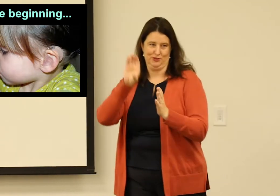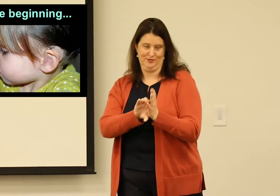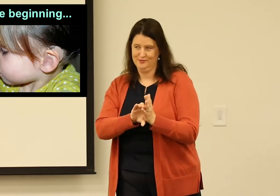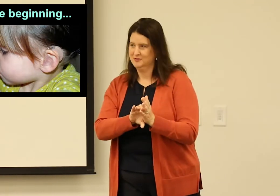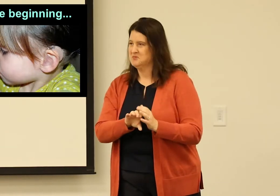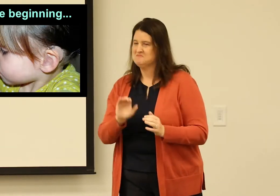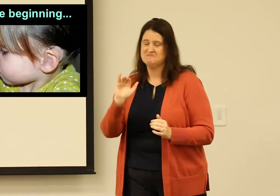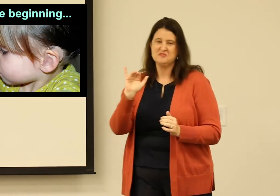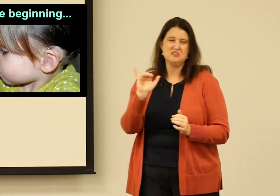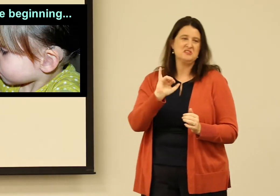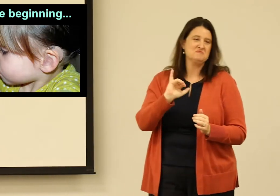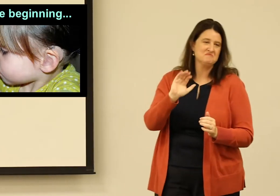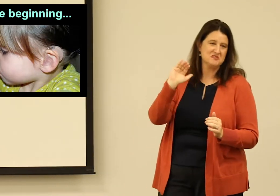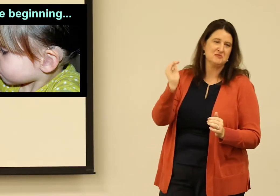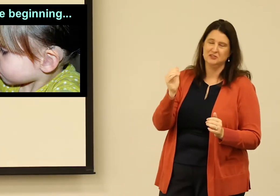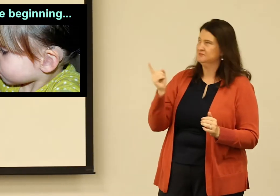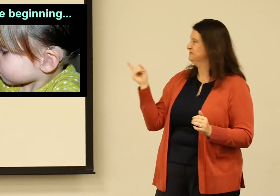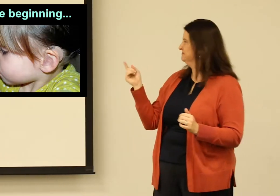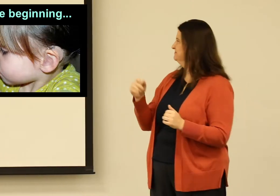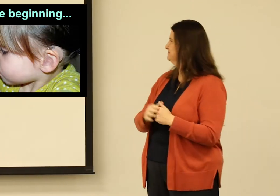This is not a picture of me. It could've very well been.